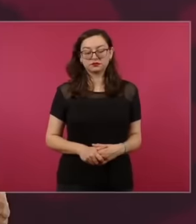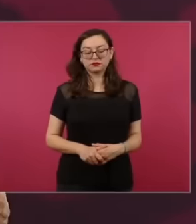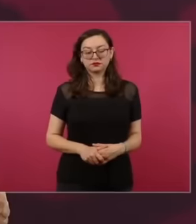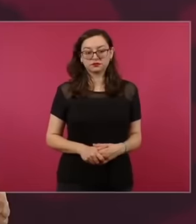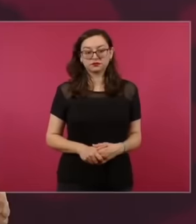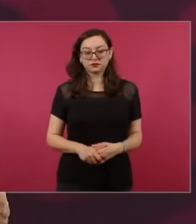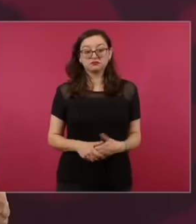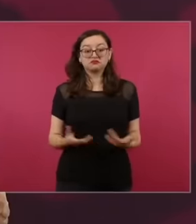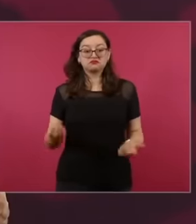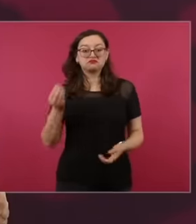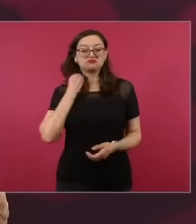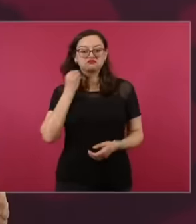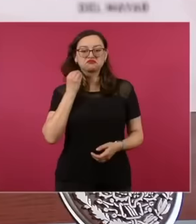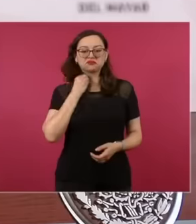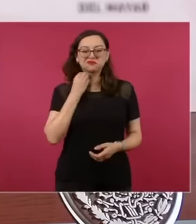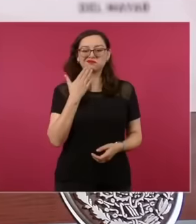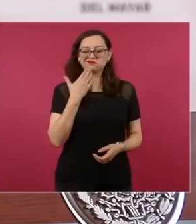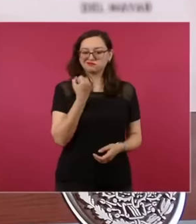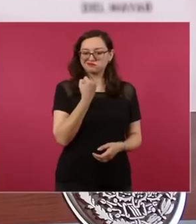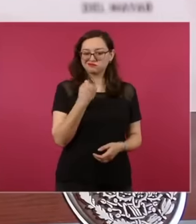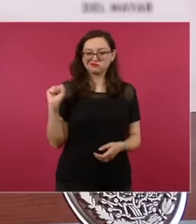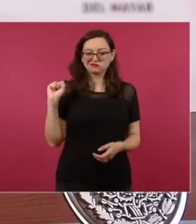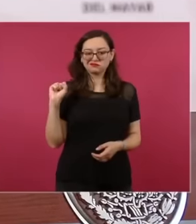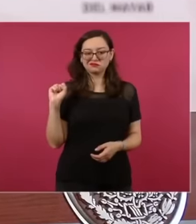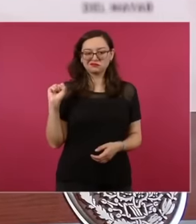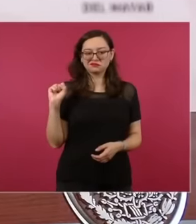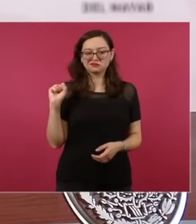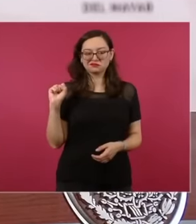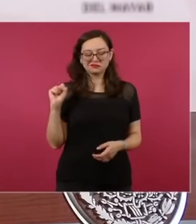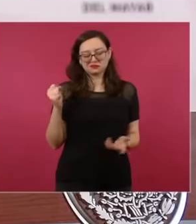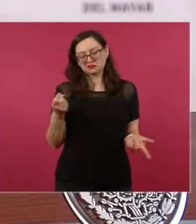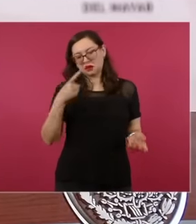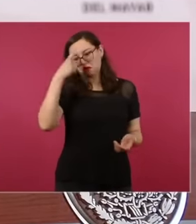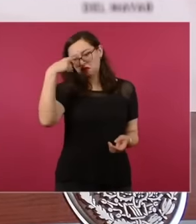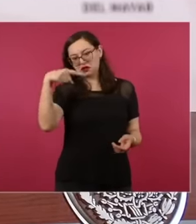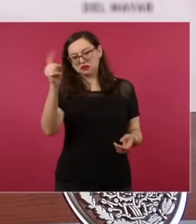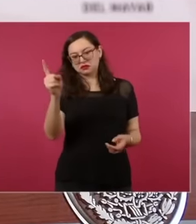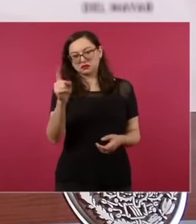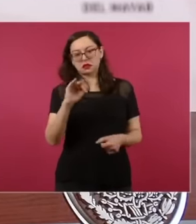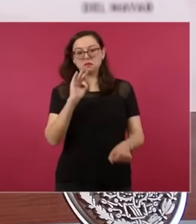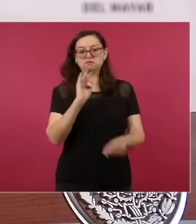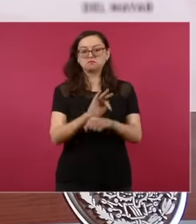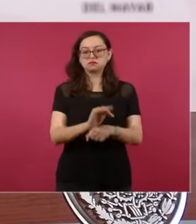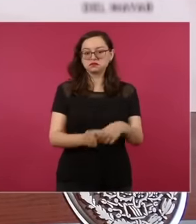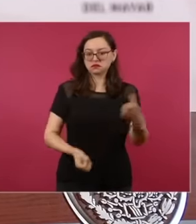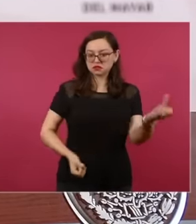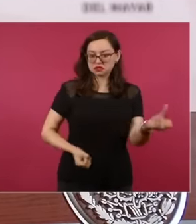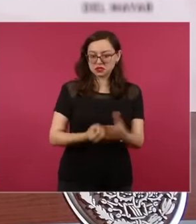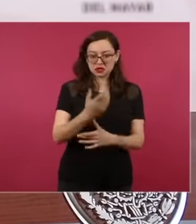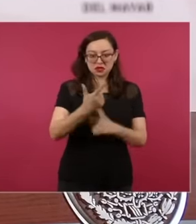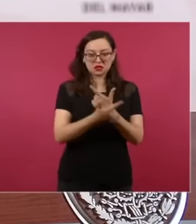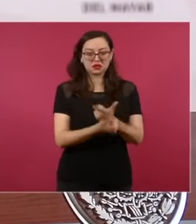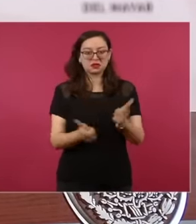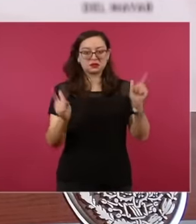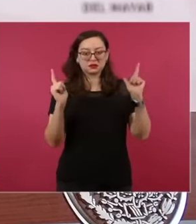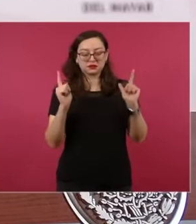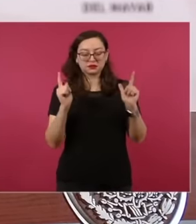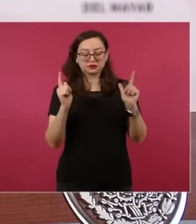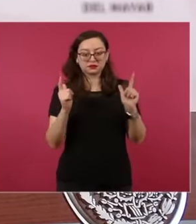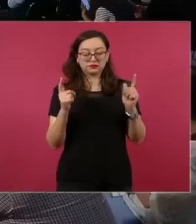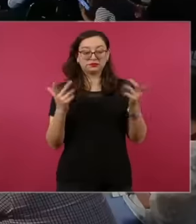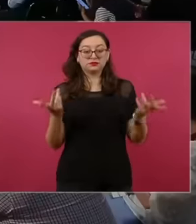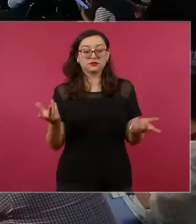lawyers this should be read from fluent lawyers